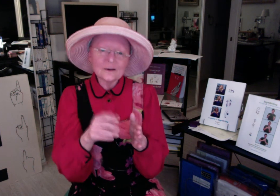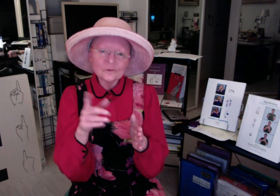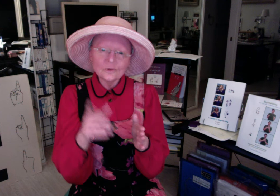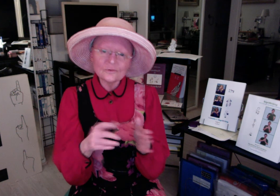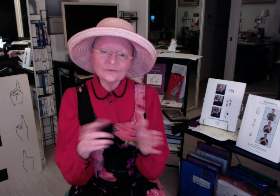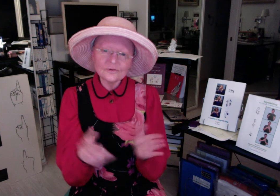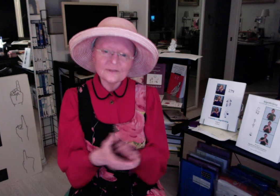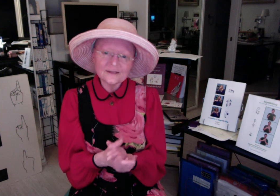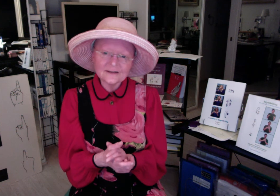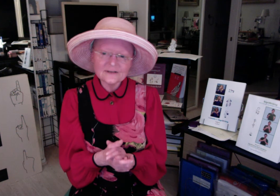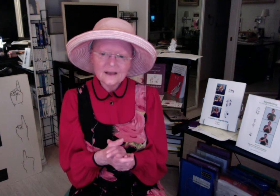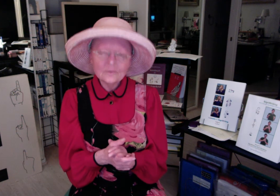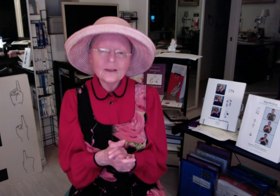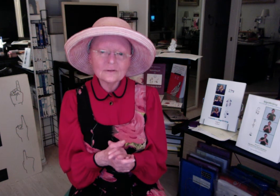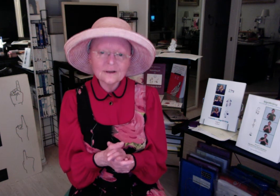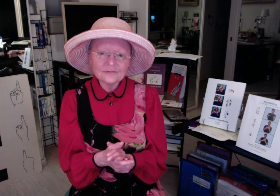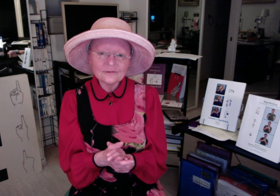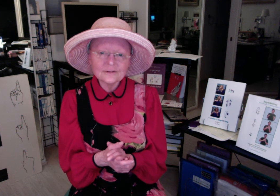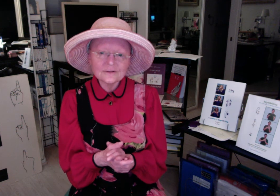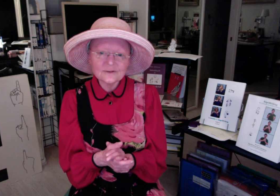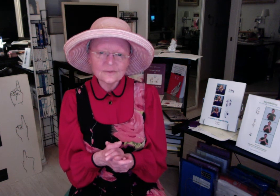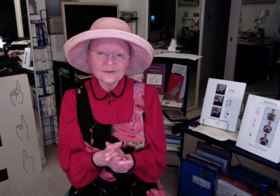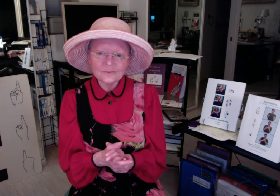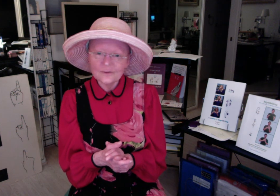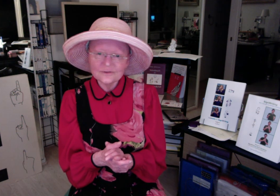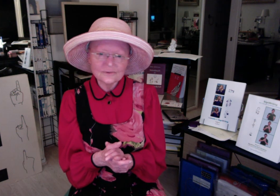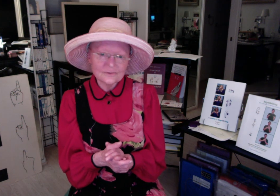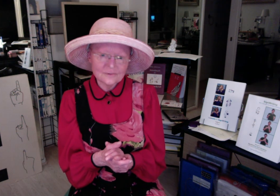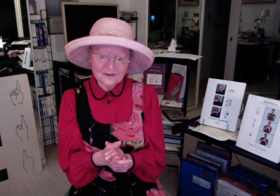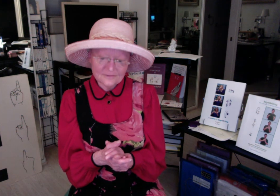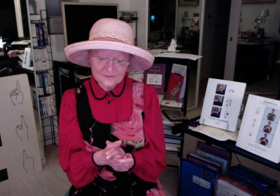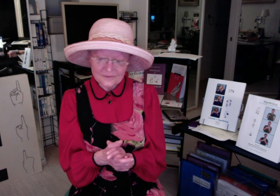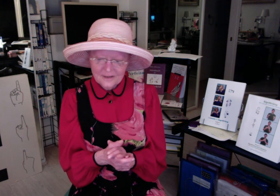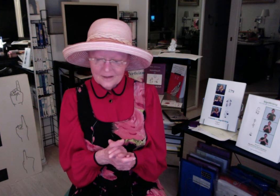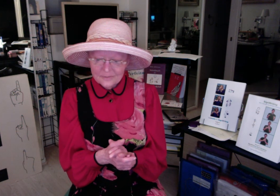free things. We have a lot of free things up on the web so you don't have to put